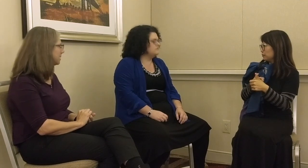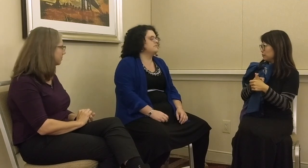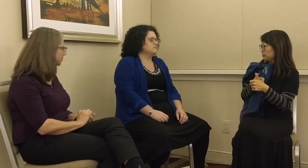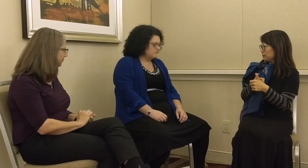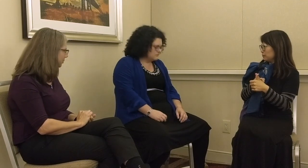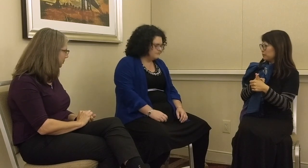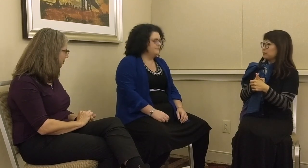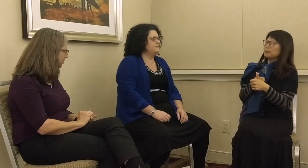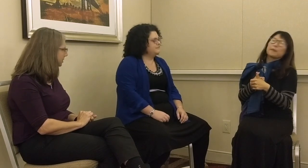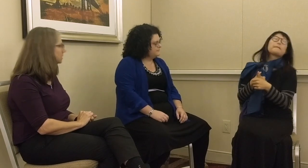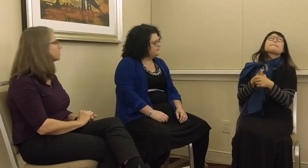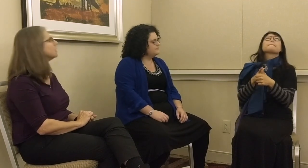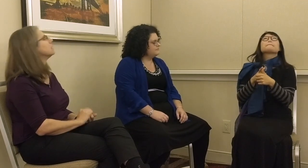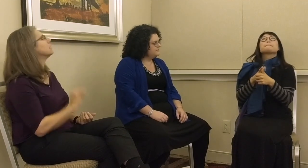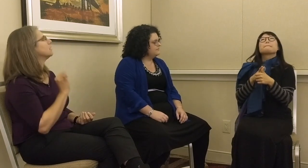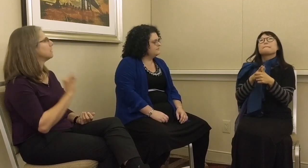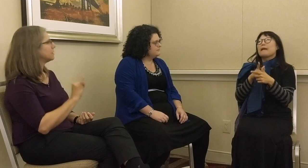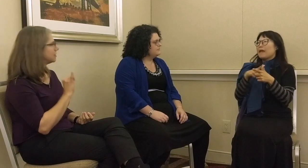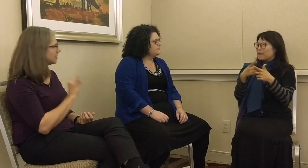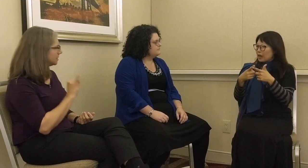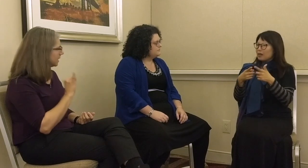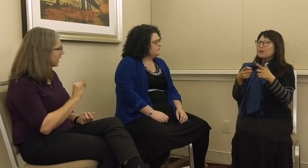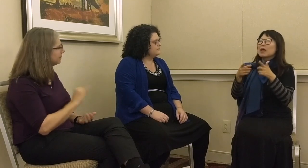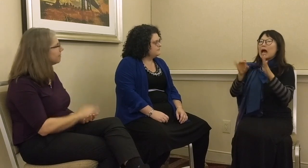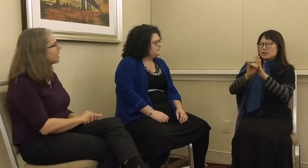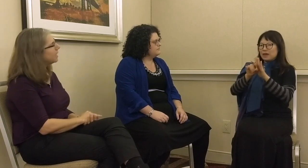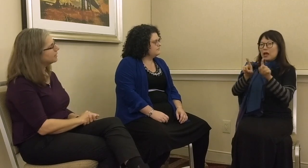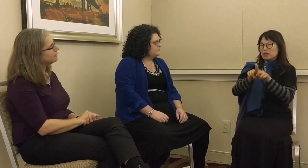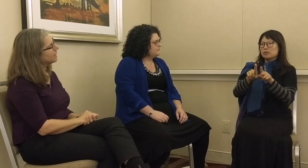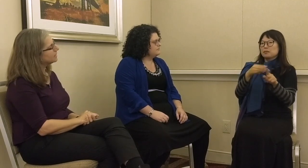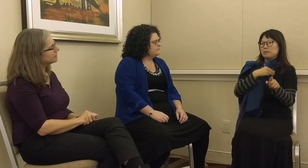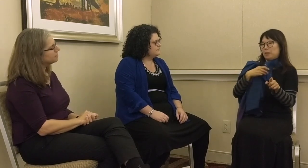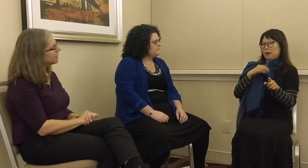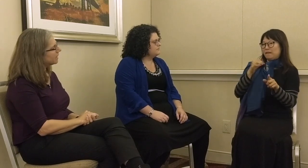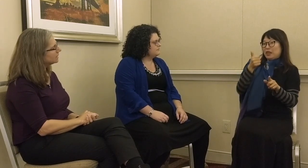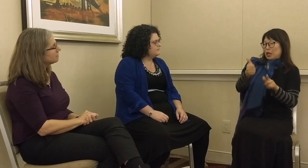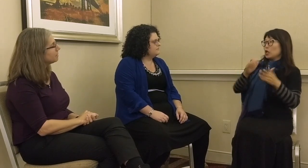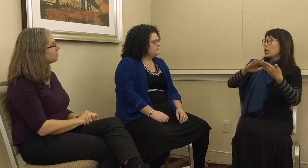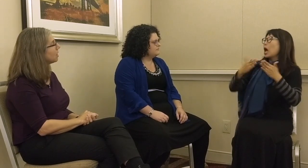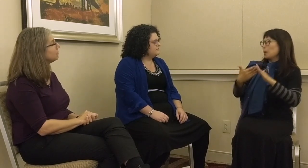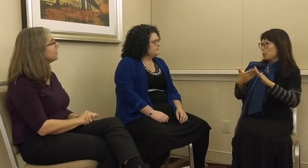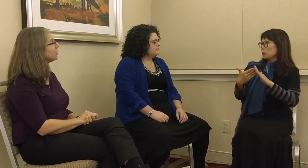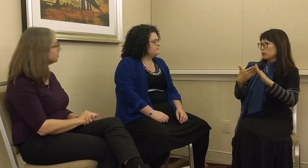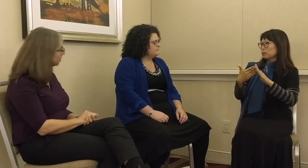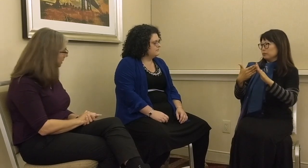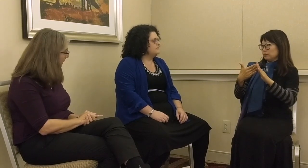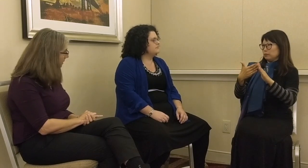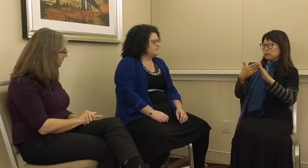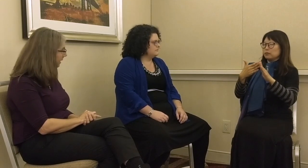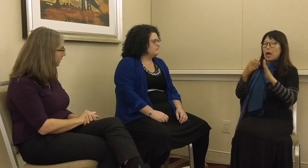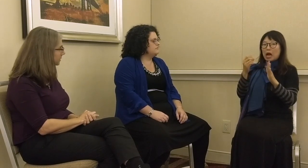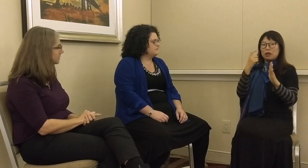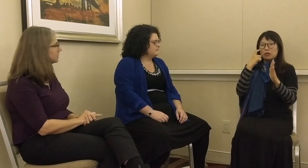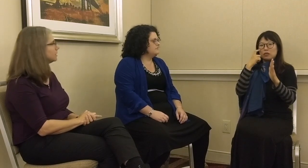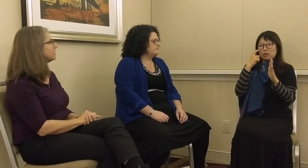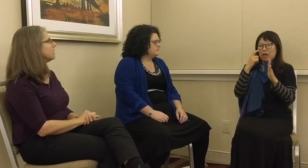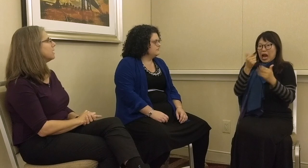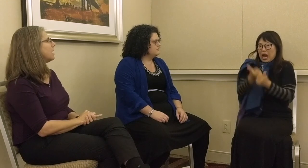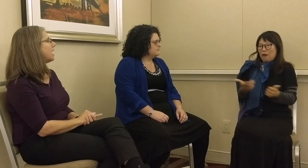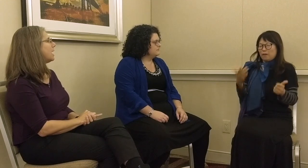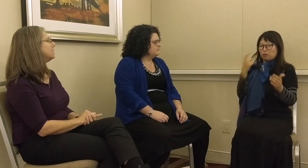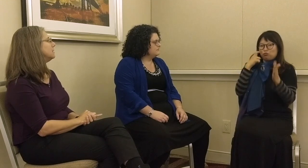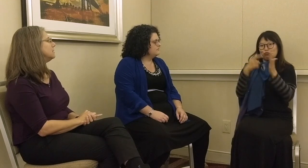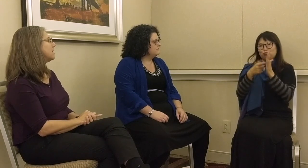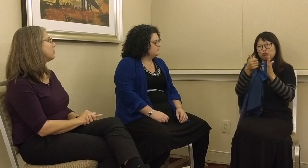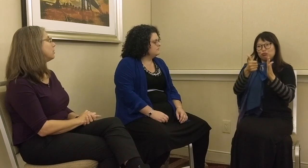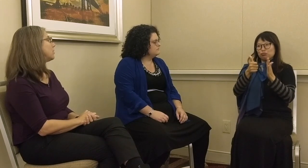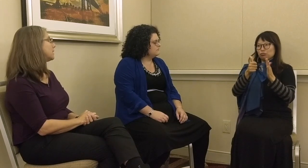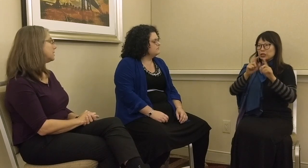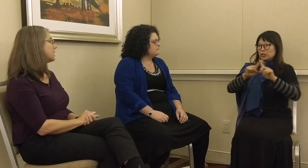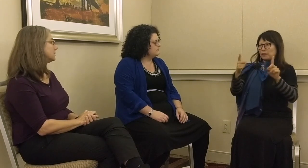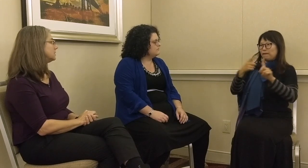member first. Then, they identify as a member of their community second. Everyone recognises